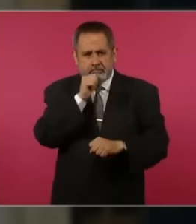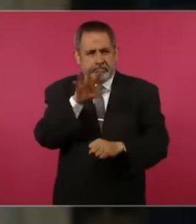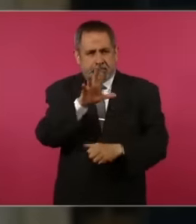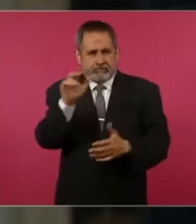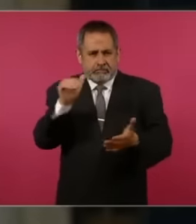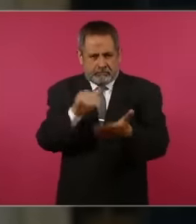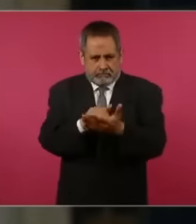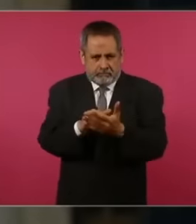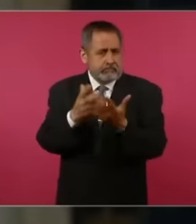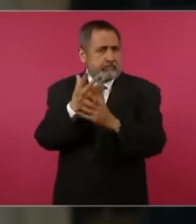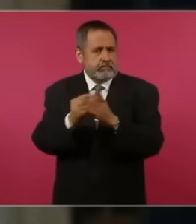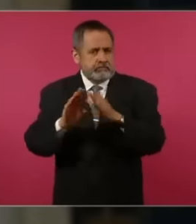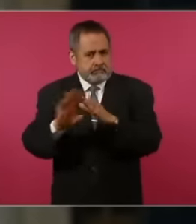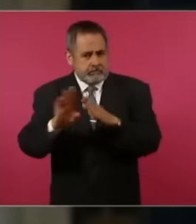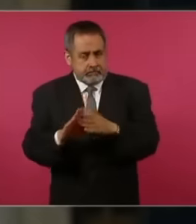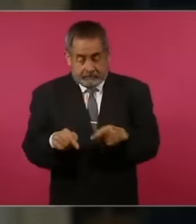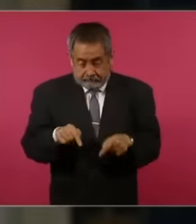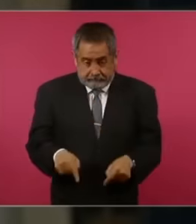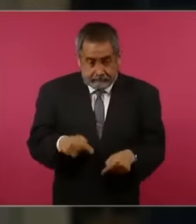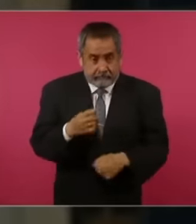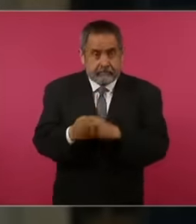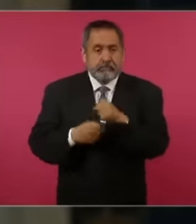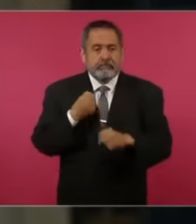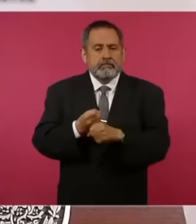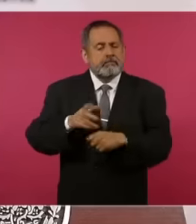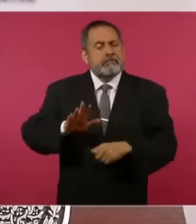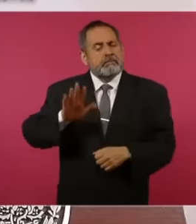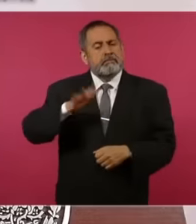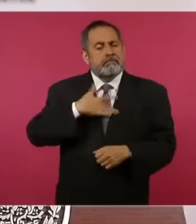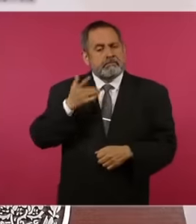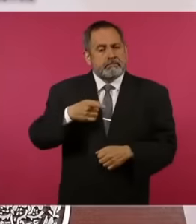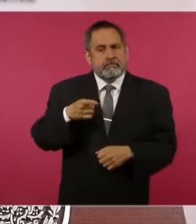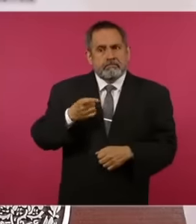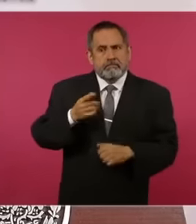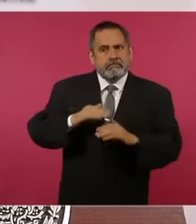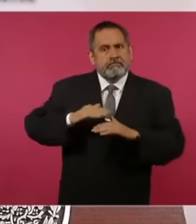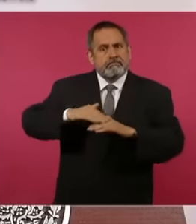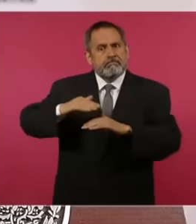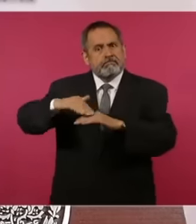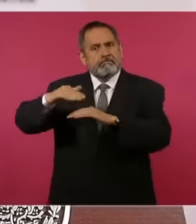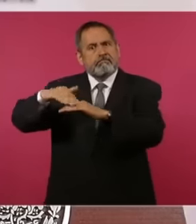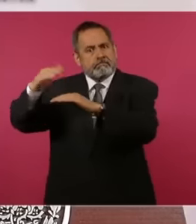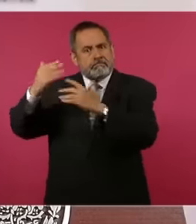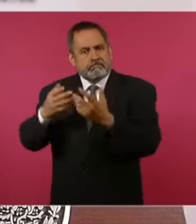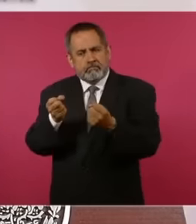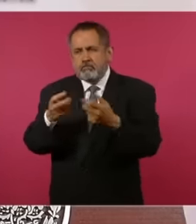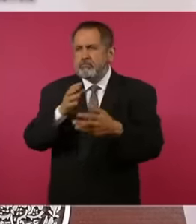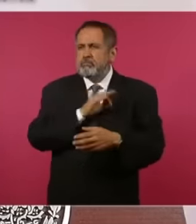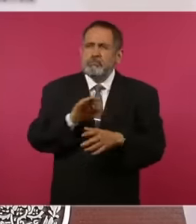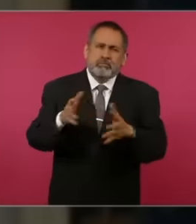migrants this year, it seems that the The numbers continue to increase. There are now almost